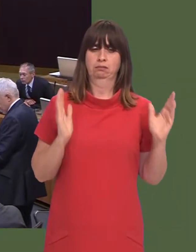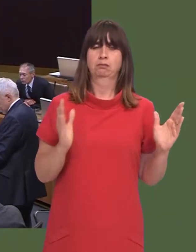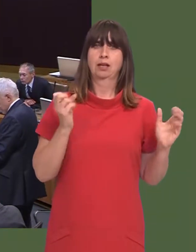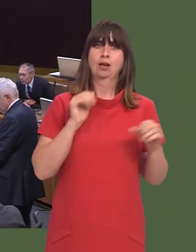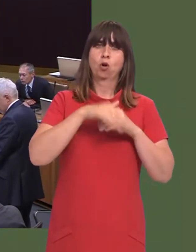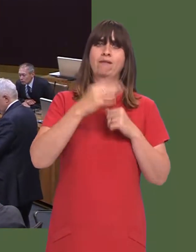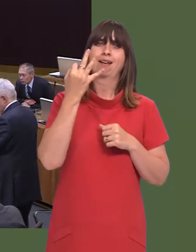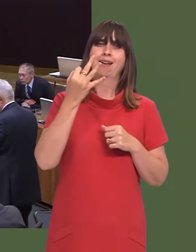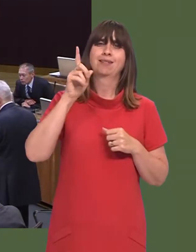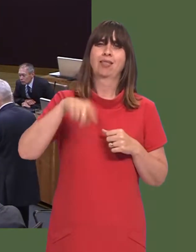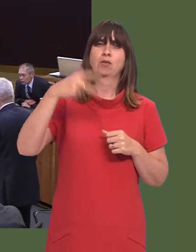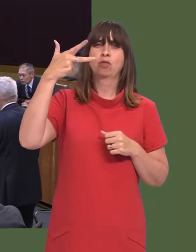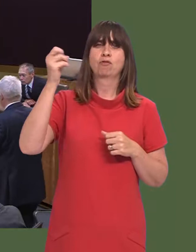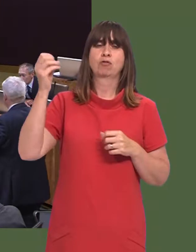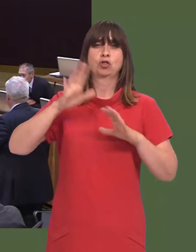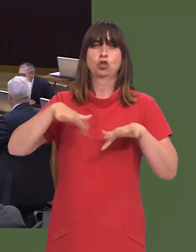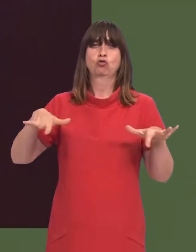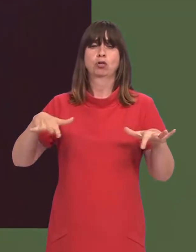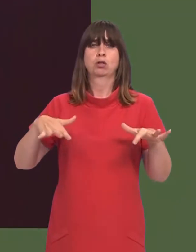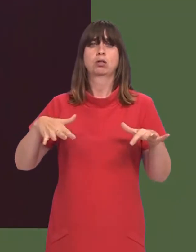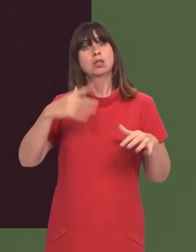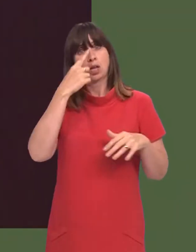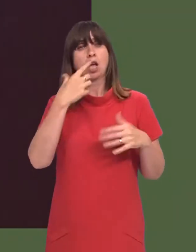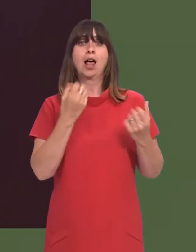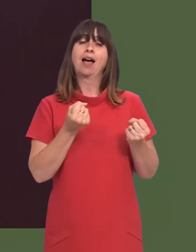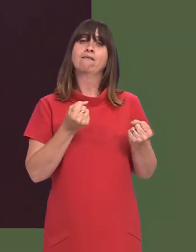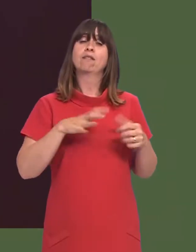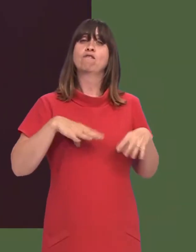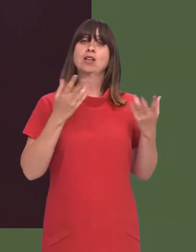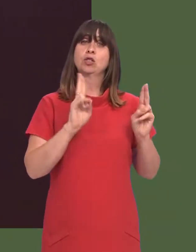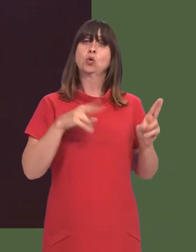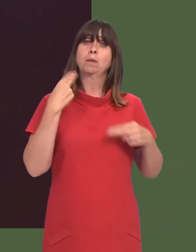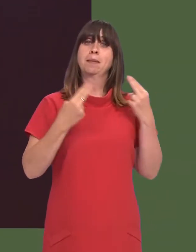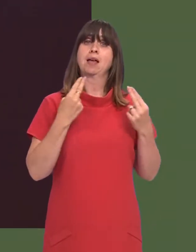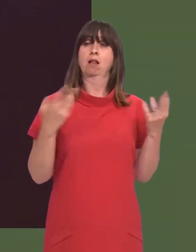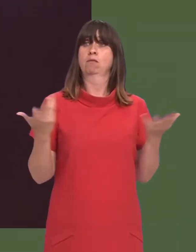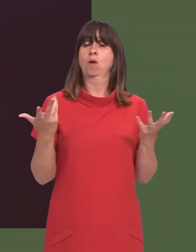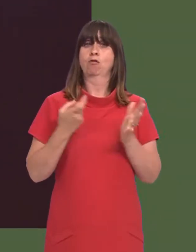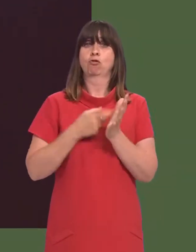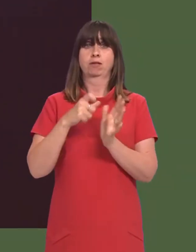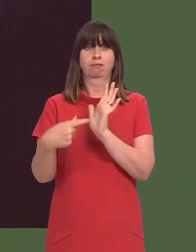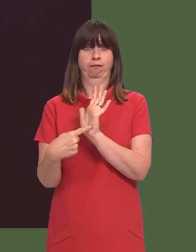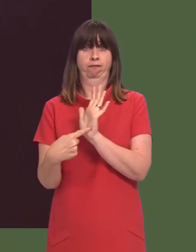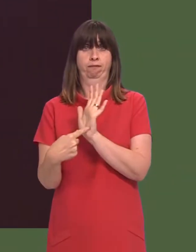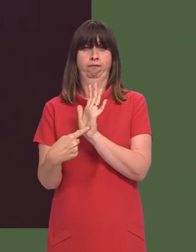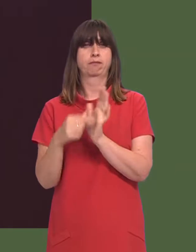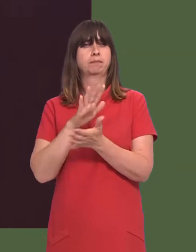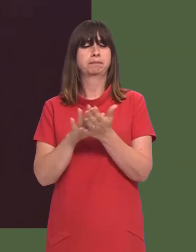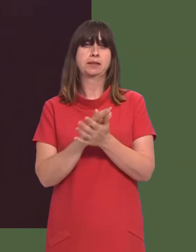During the year 2015-16, there were over 8,300 children who were eligible for free school meals within Rhondda Cynon Taf.